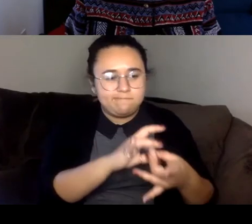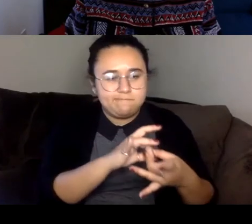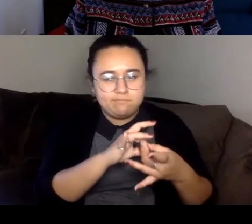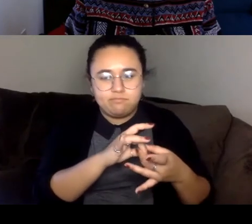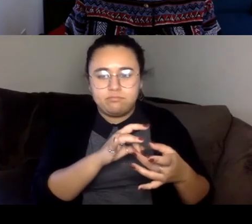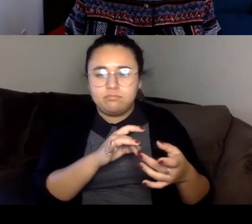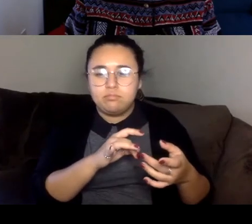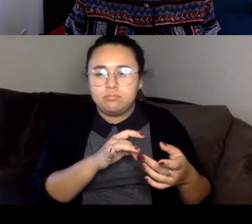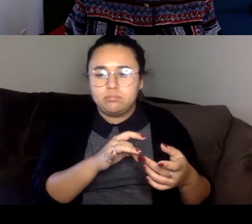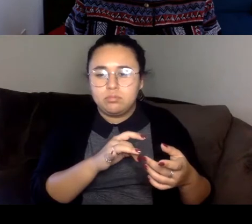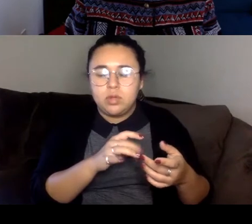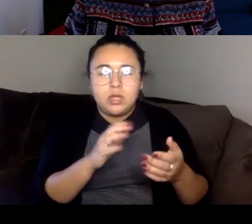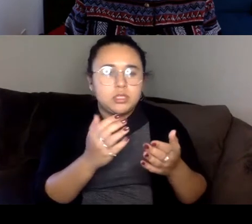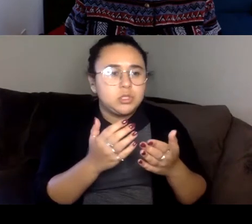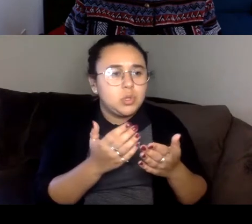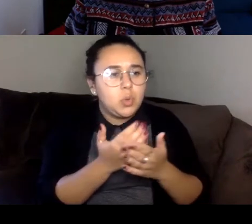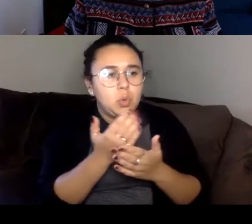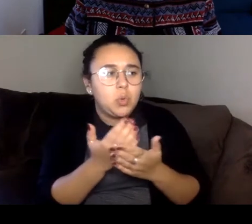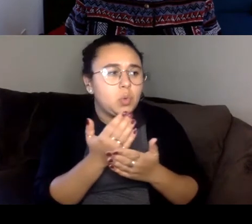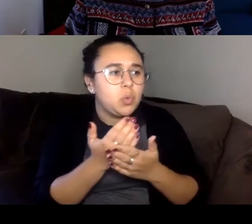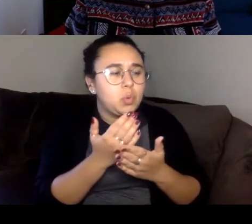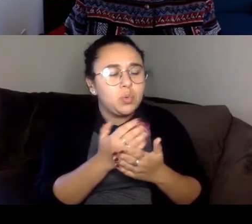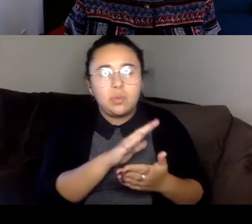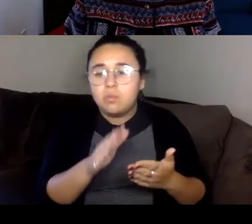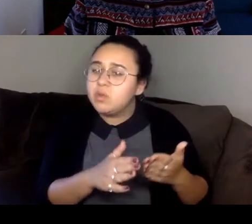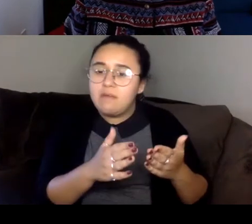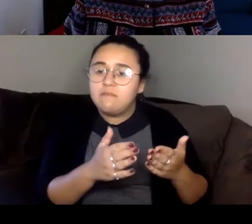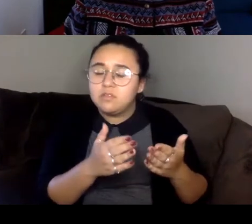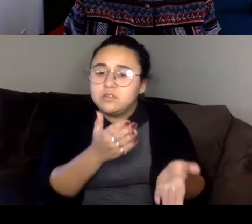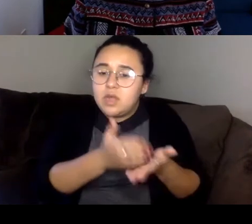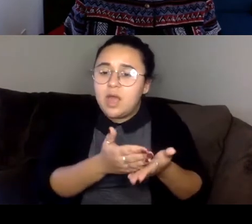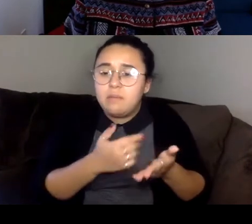The newness never really wore off right because I was only there for one or two years at the most before I left.